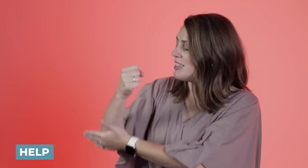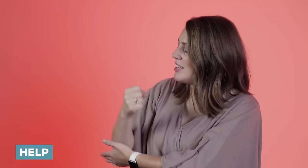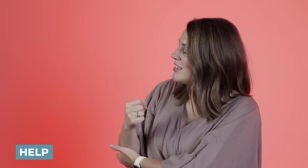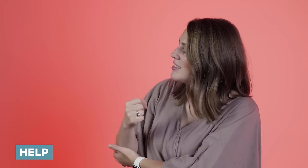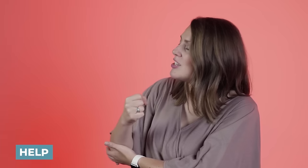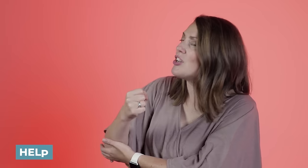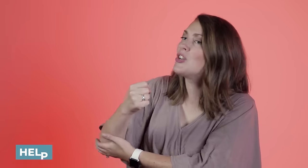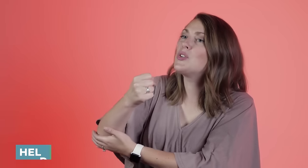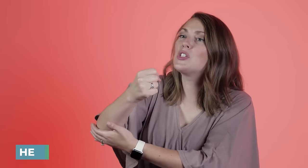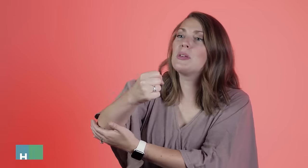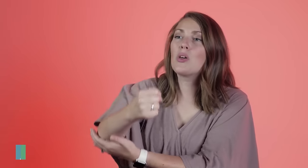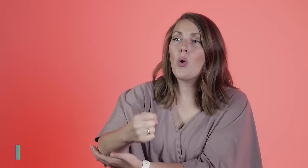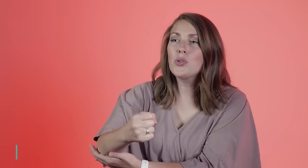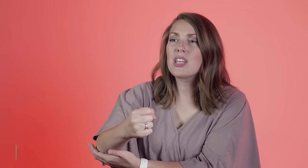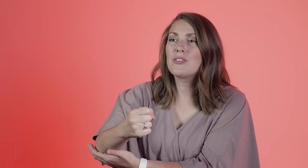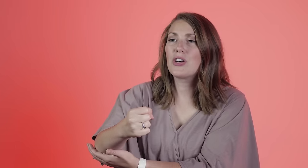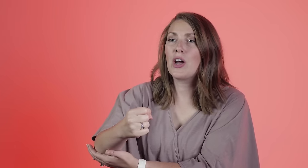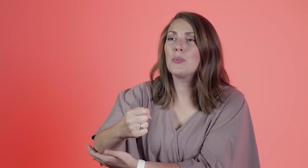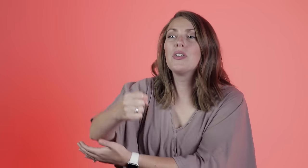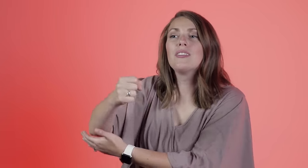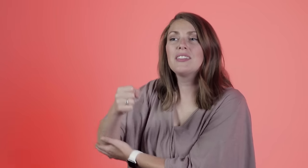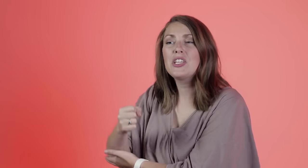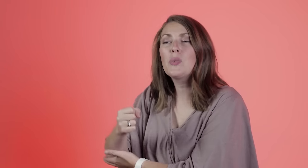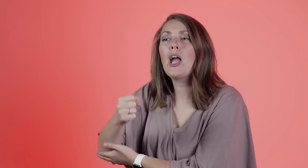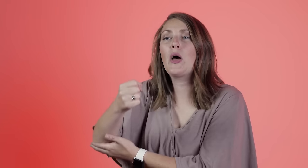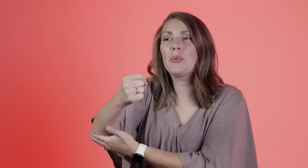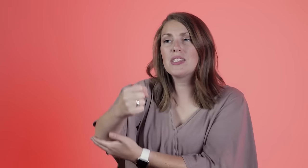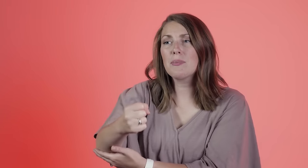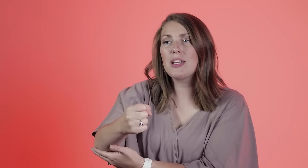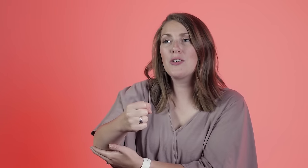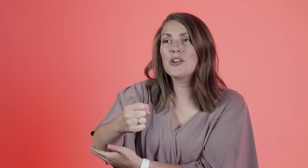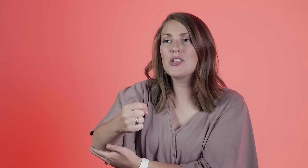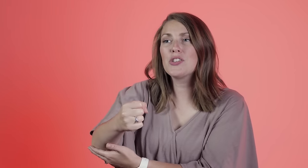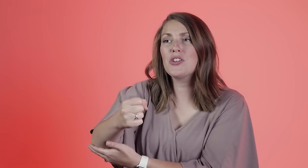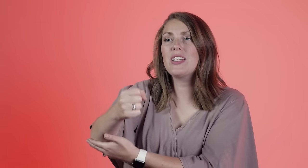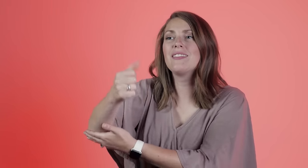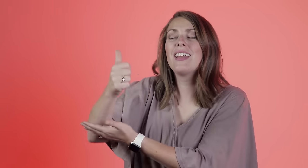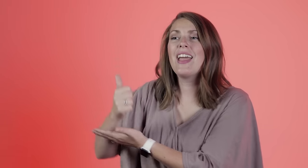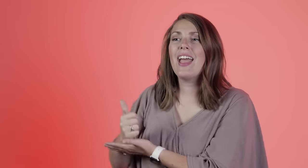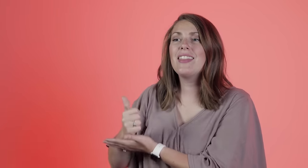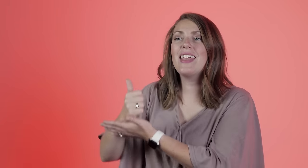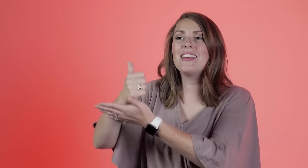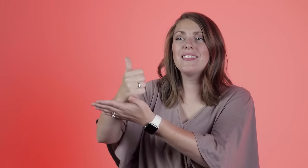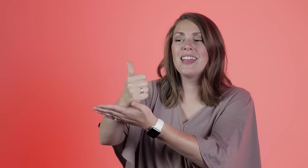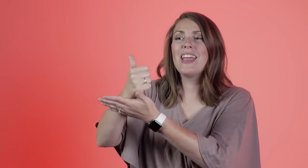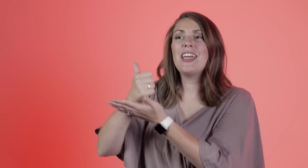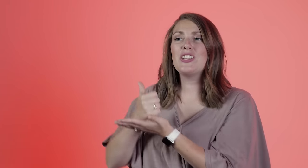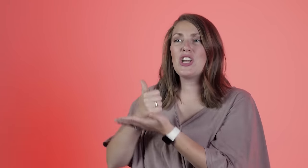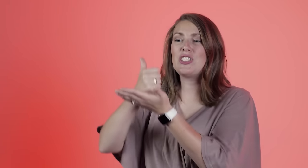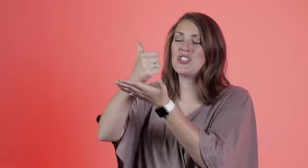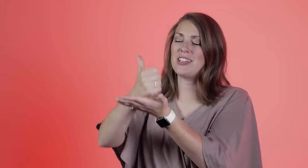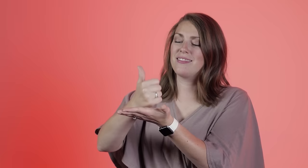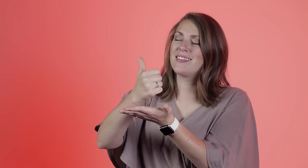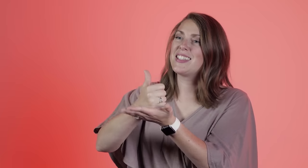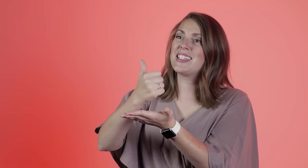'want.' Now let's put these signs into sentences. How are you? 'How you?'